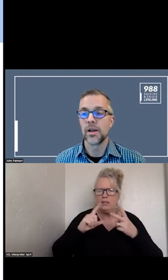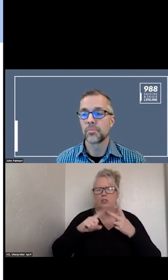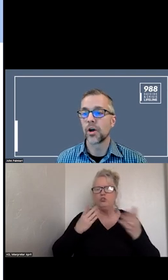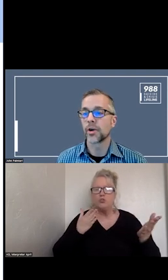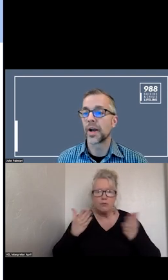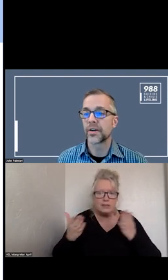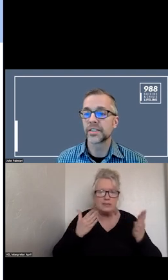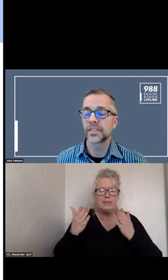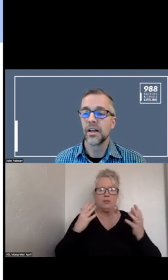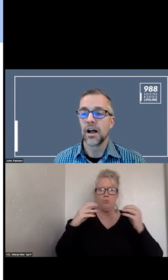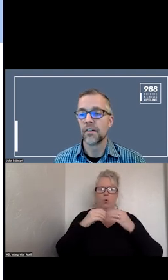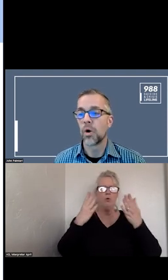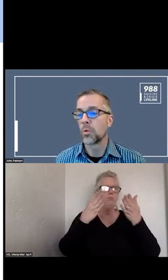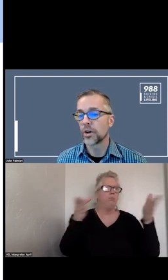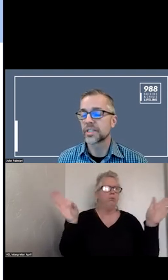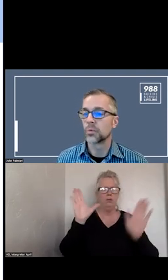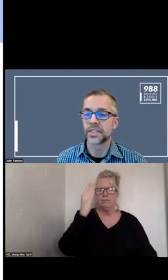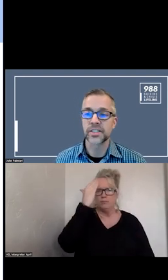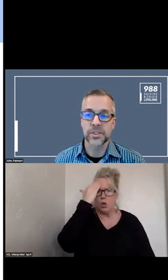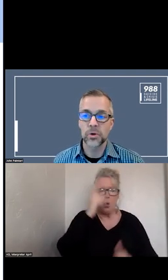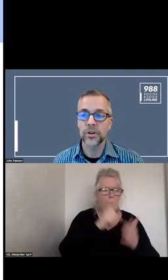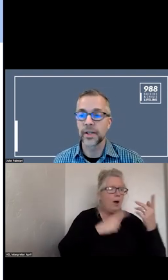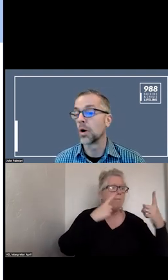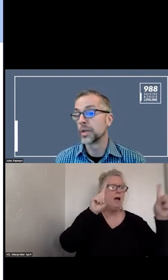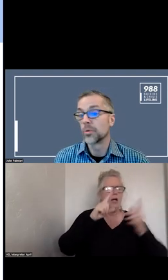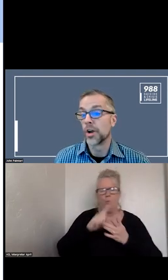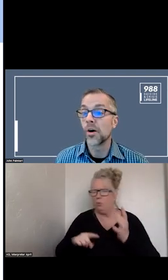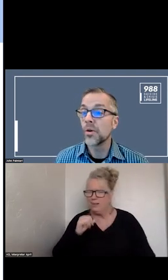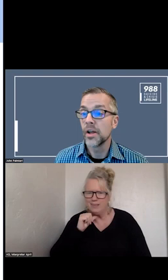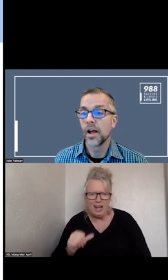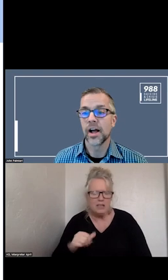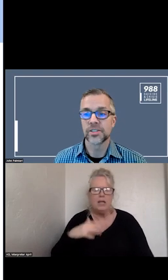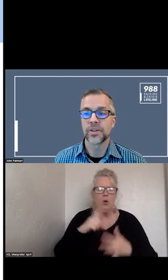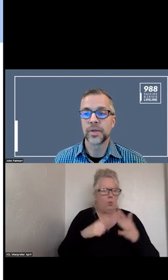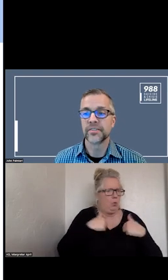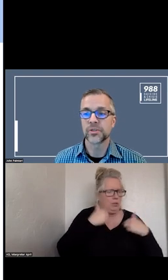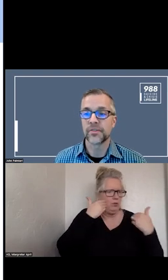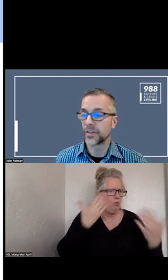IS AWARENESS OF WHAT WORKS AND WHAT WE DON'T KNOW SO WE CAN